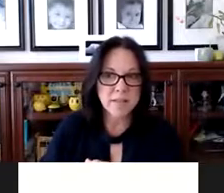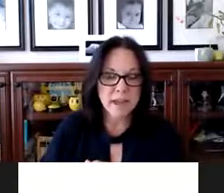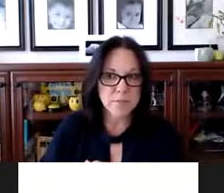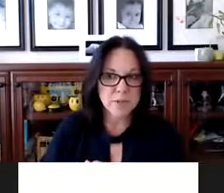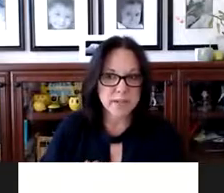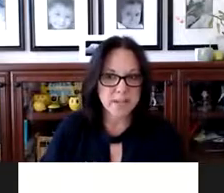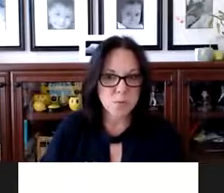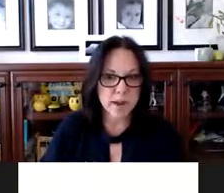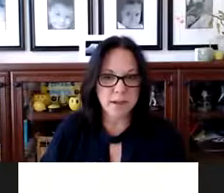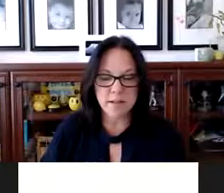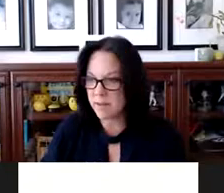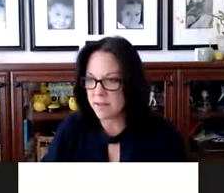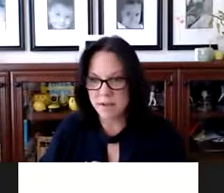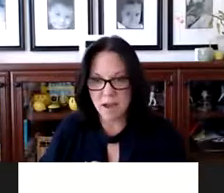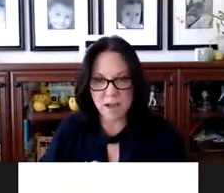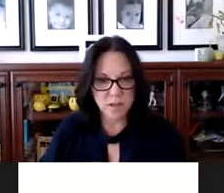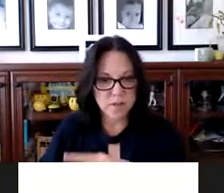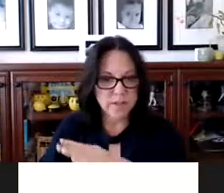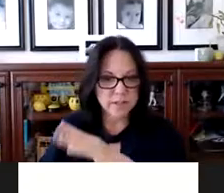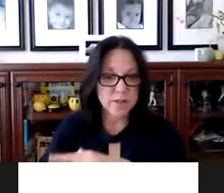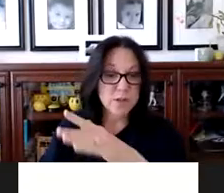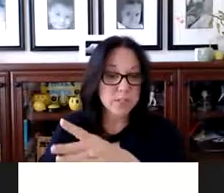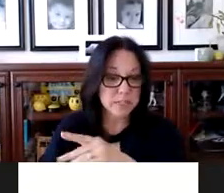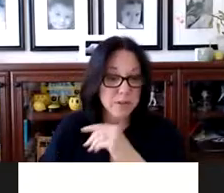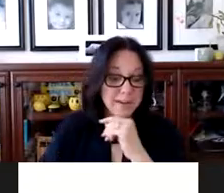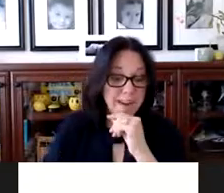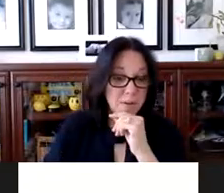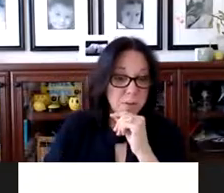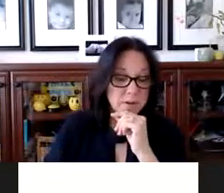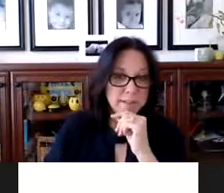captioning as well through the link. And so she was explaining how that works and